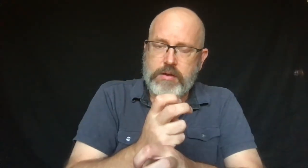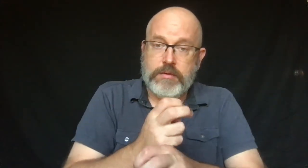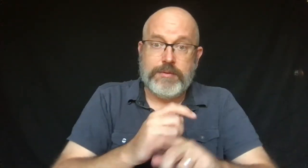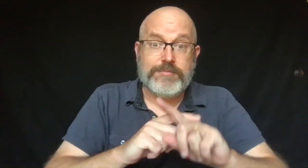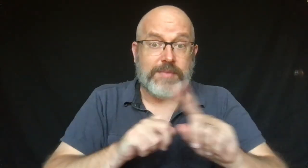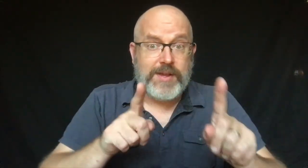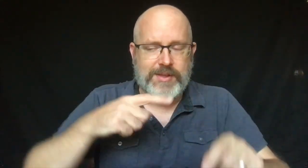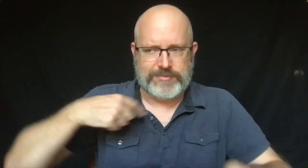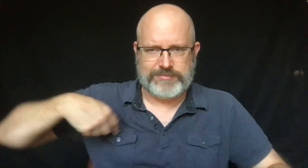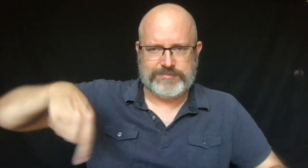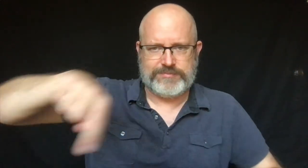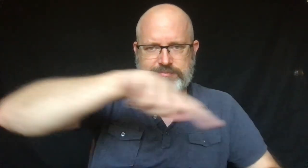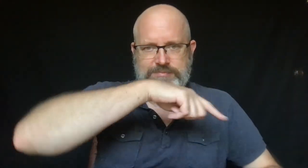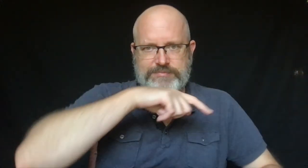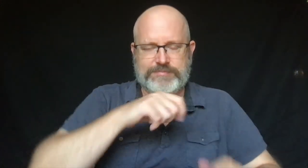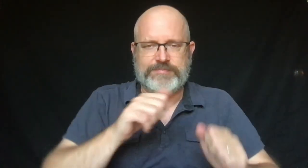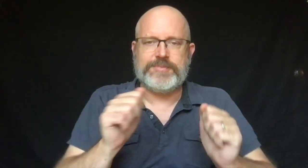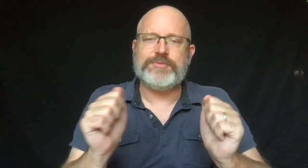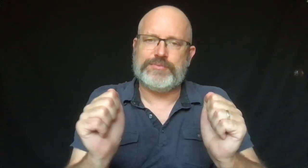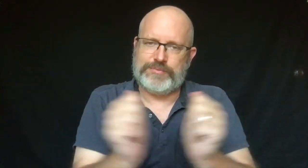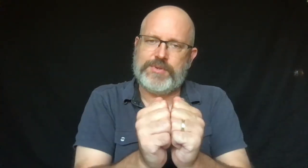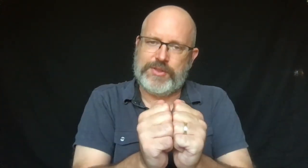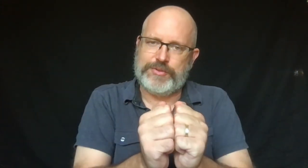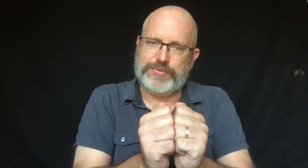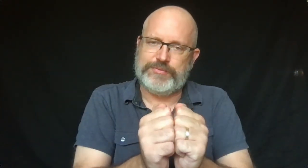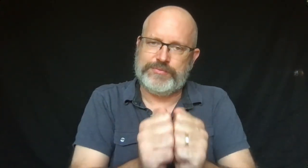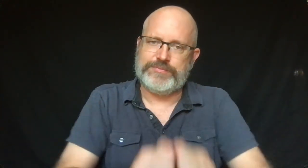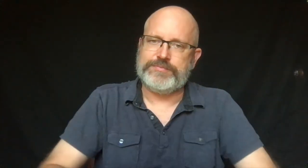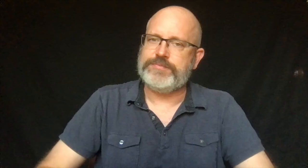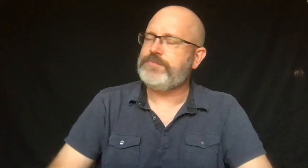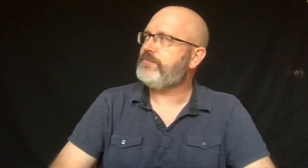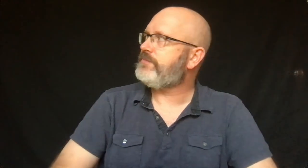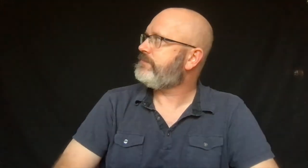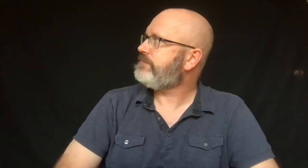It is hard, but we are together."